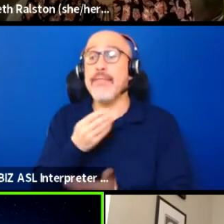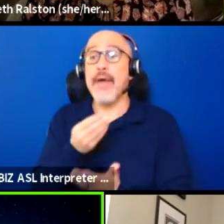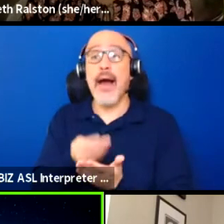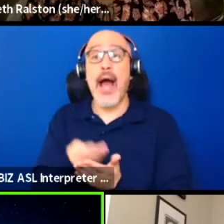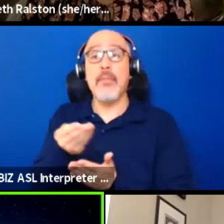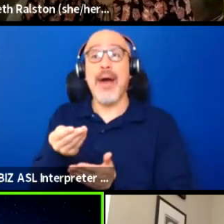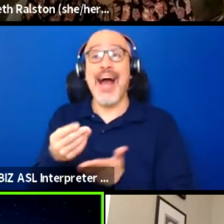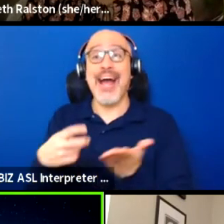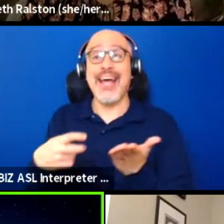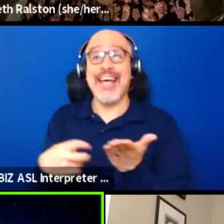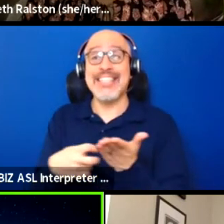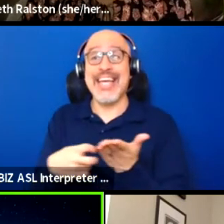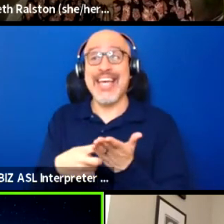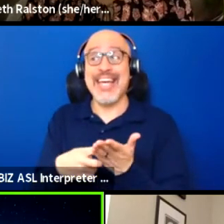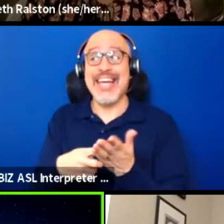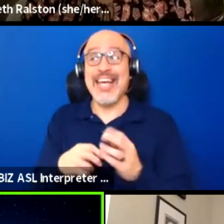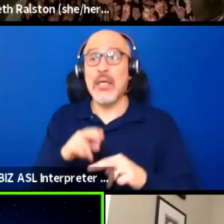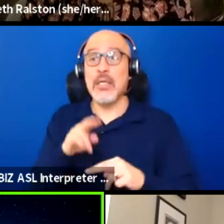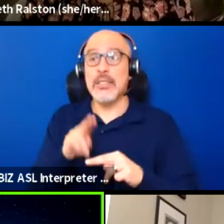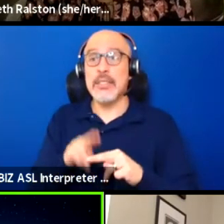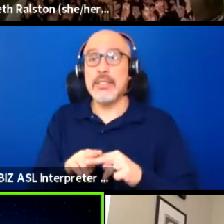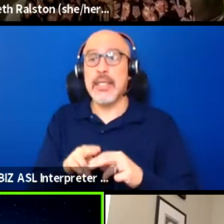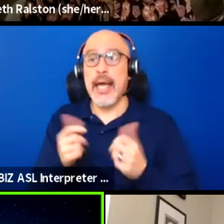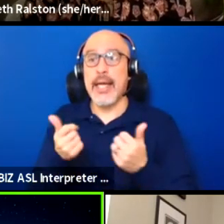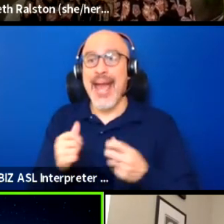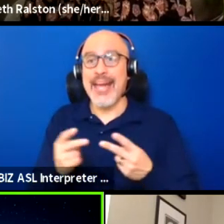and sit somewhere, then I just kinda get what I get,